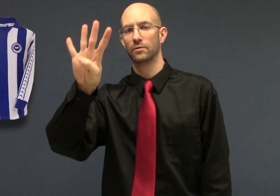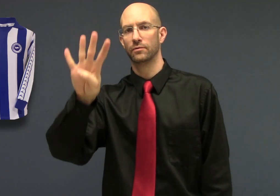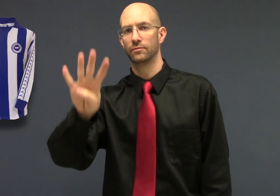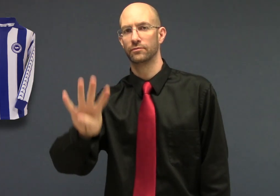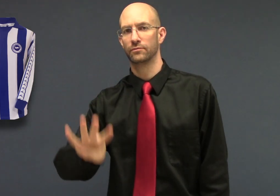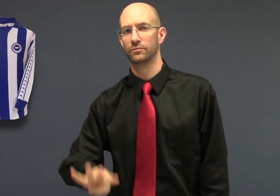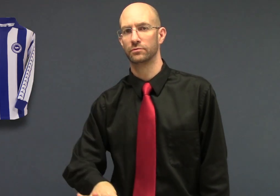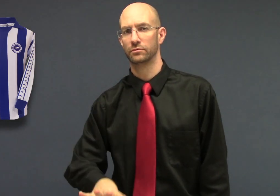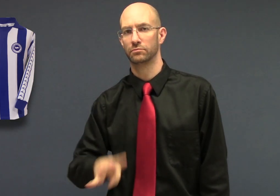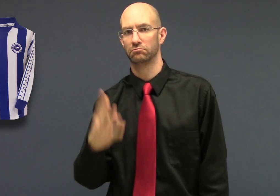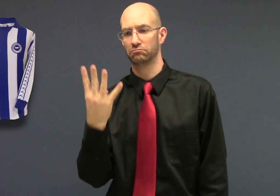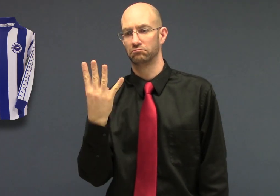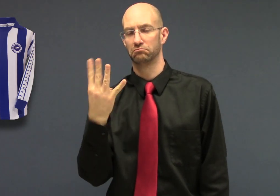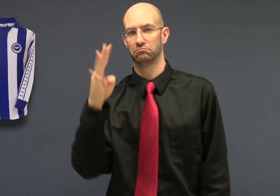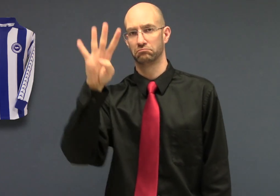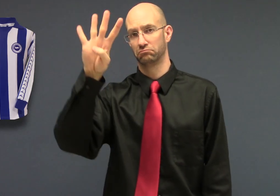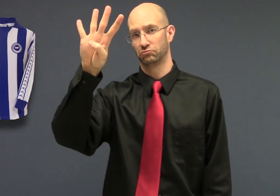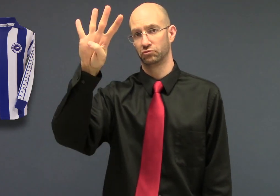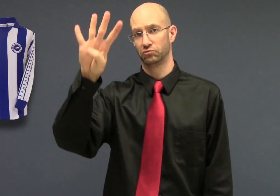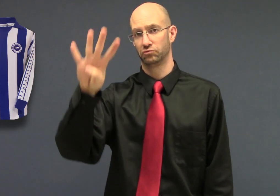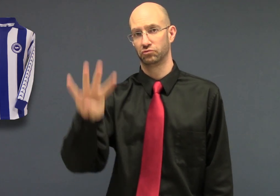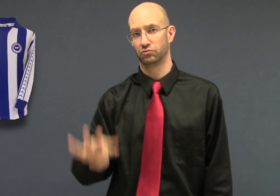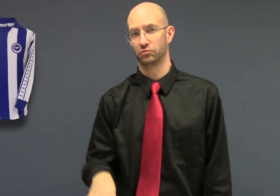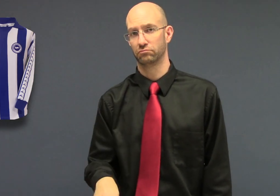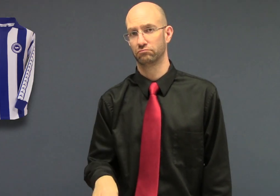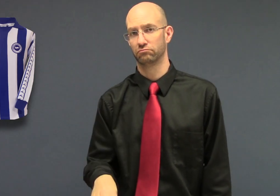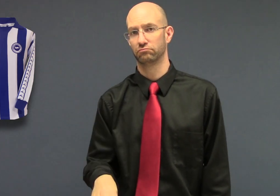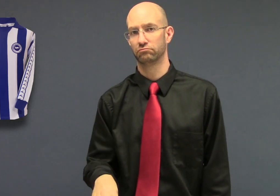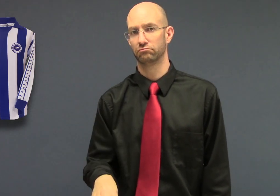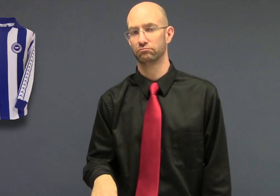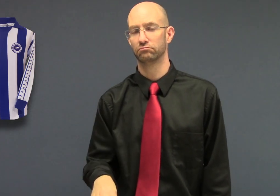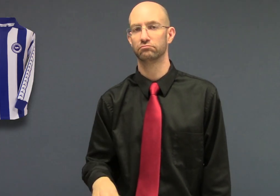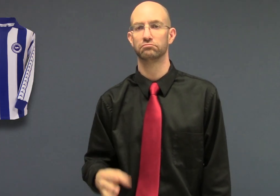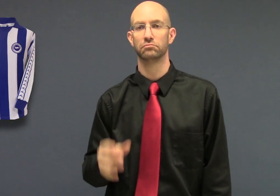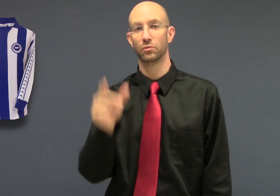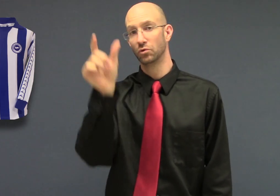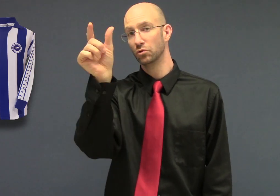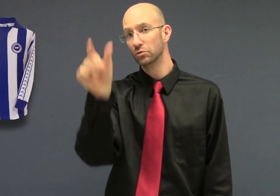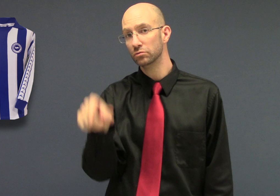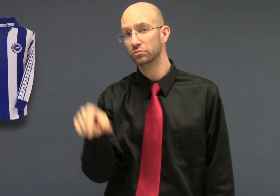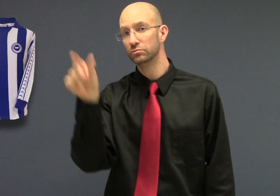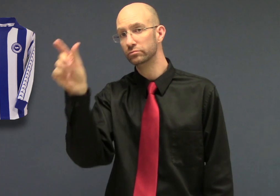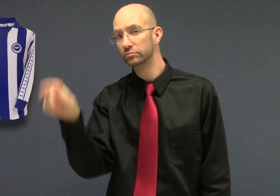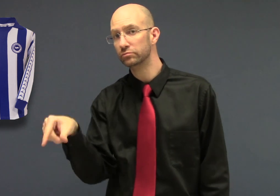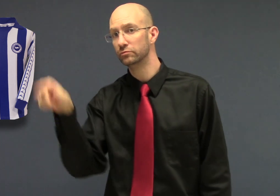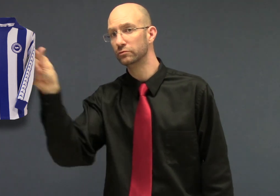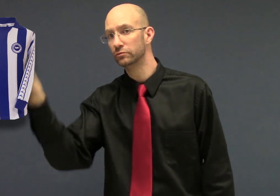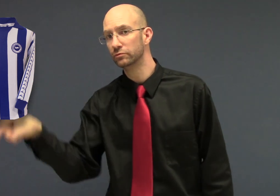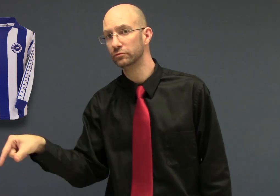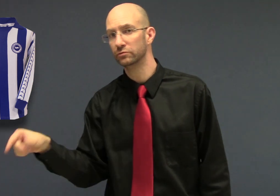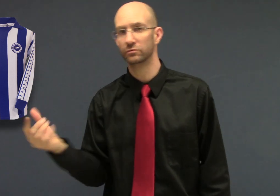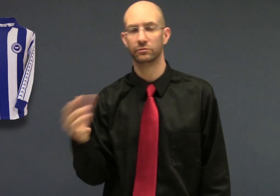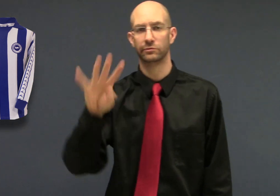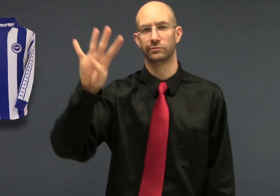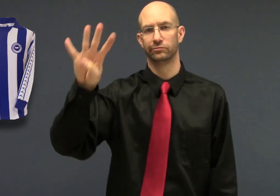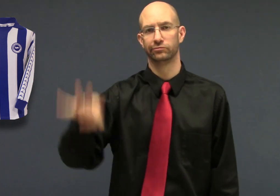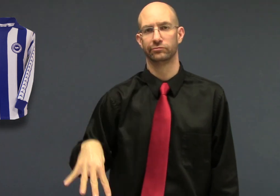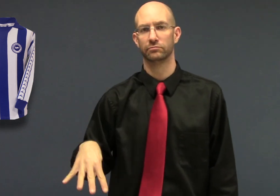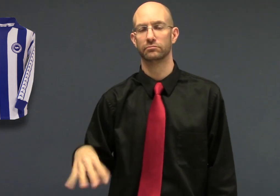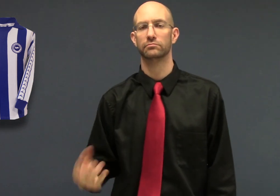VERTICAL-STRIPES. Use CL:4 and sign downward. Use CL:G to show a thicker individual stripes.